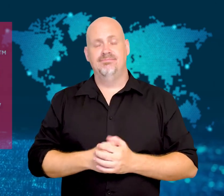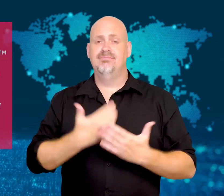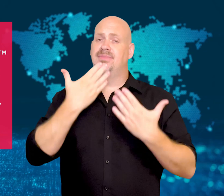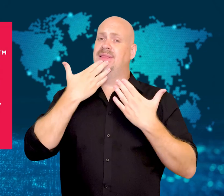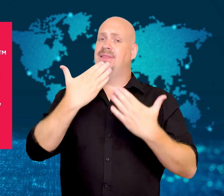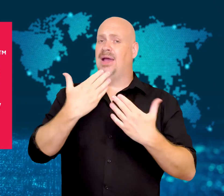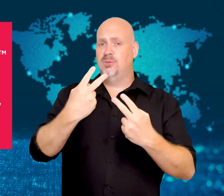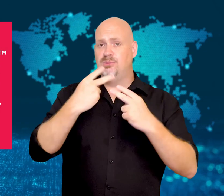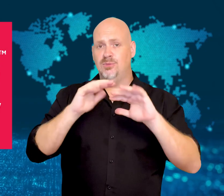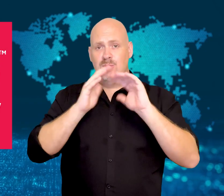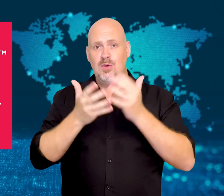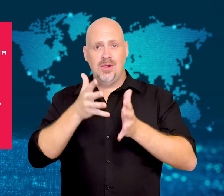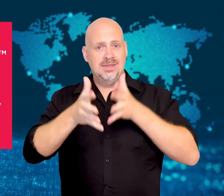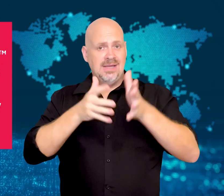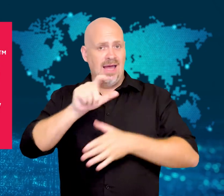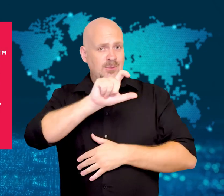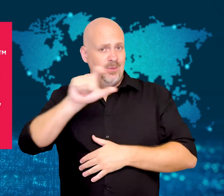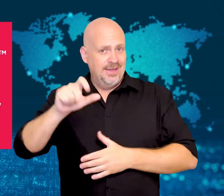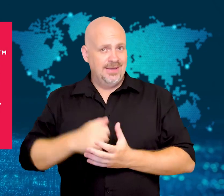Thank you for watching WorldSign Week.